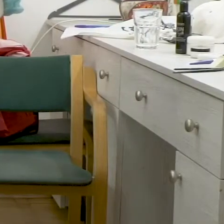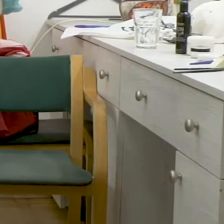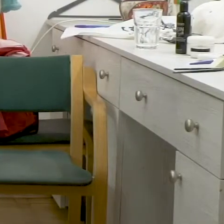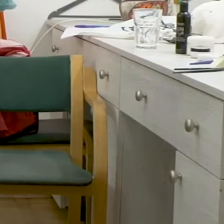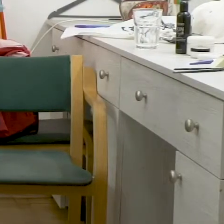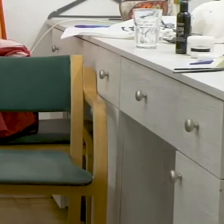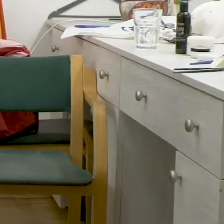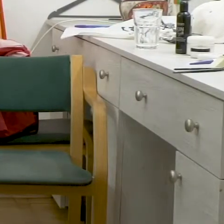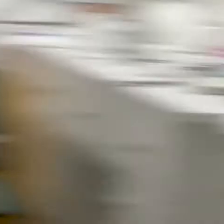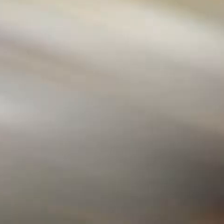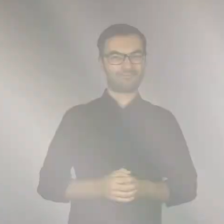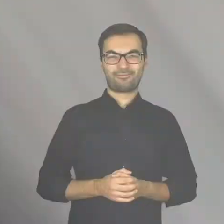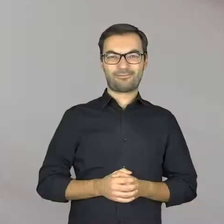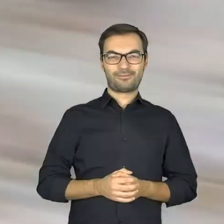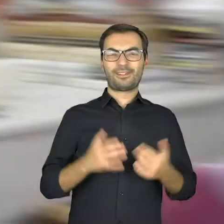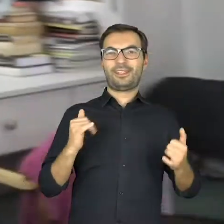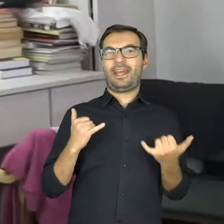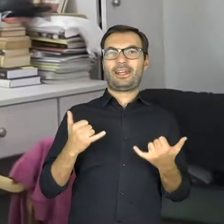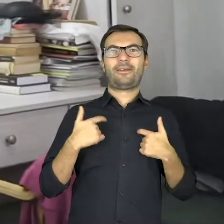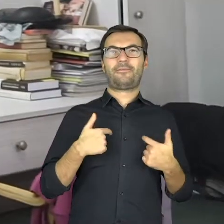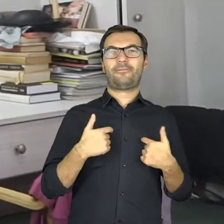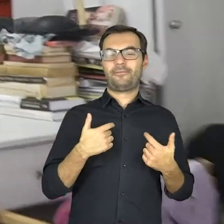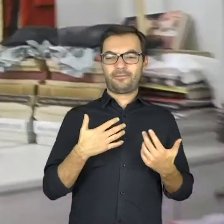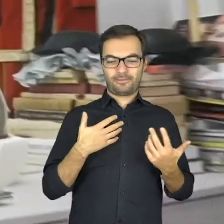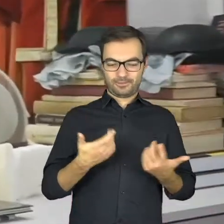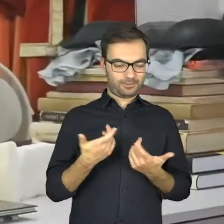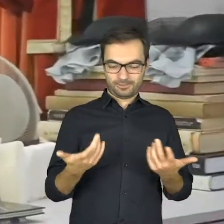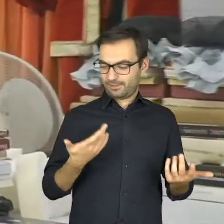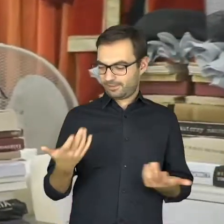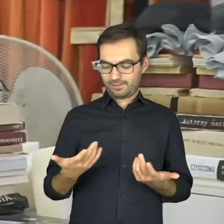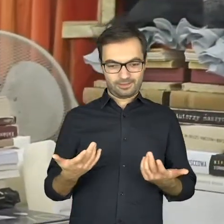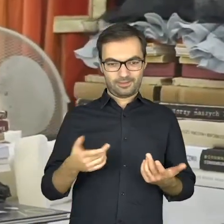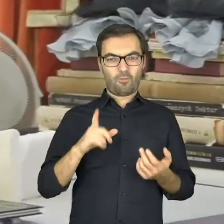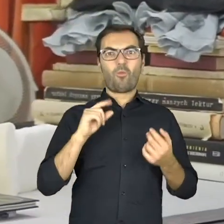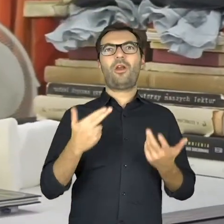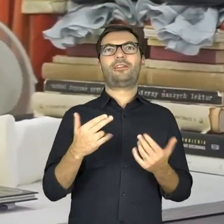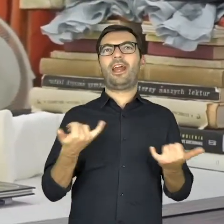That’s not it, that’s not right. How am I supposed to become, well, I don’t know, liquid, yes?